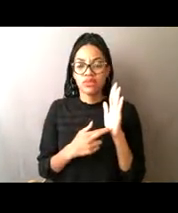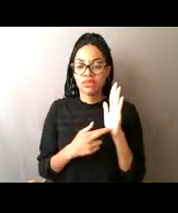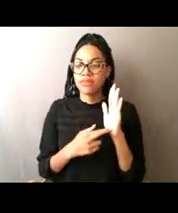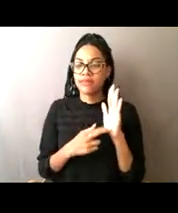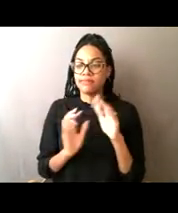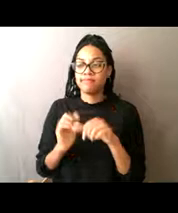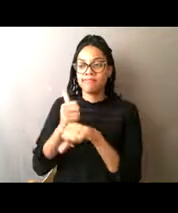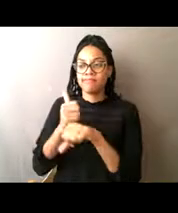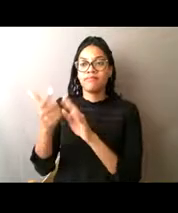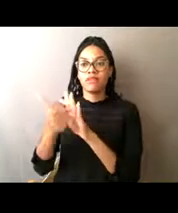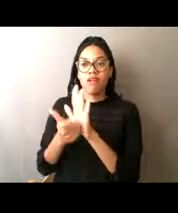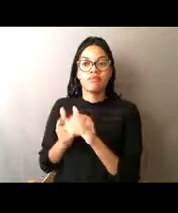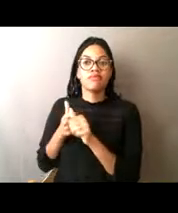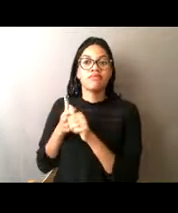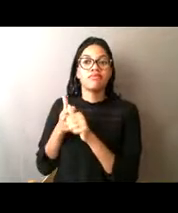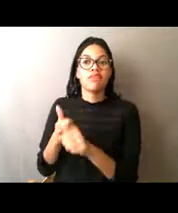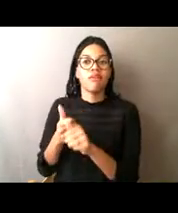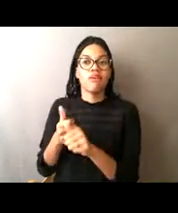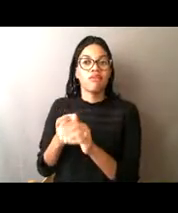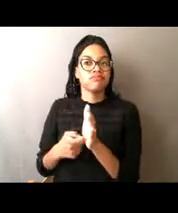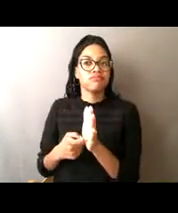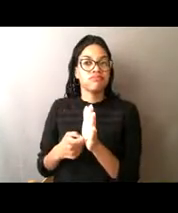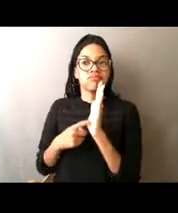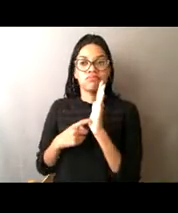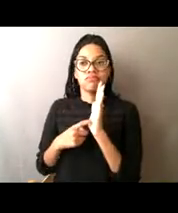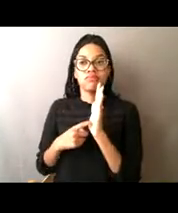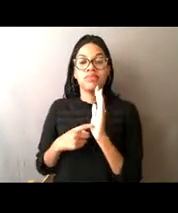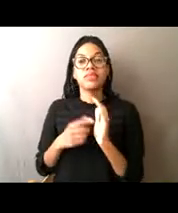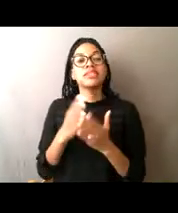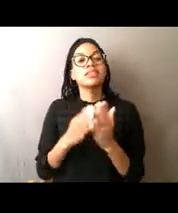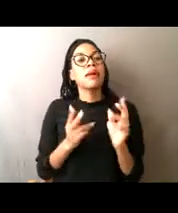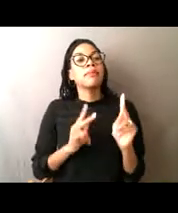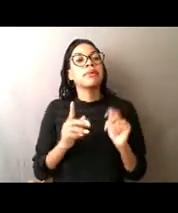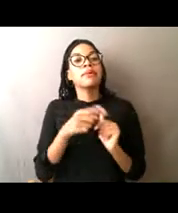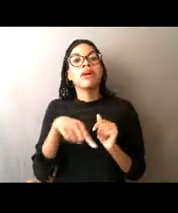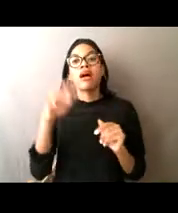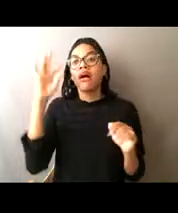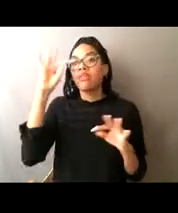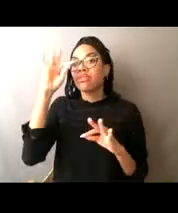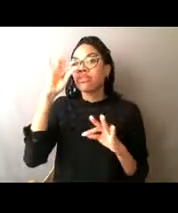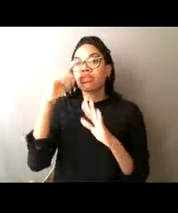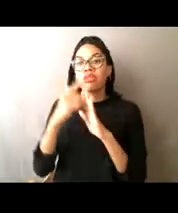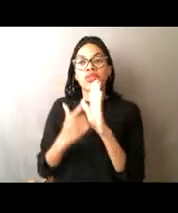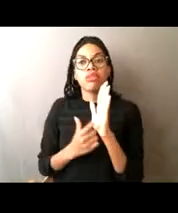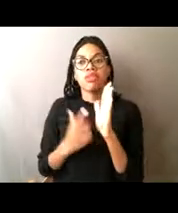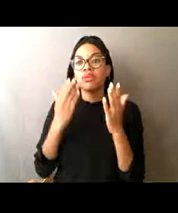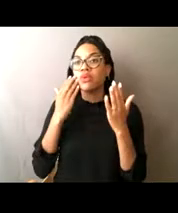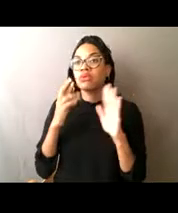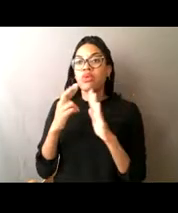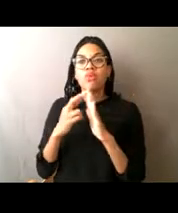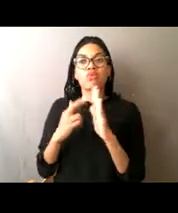So a lot of things we do is education before people even start fishing or before the start of a new season,